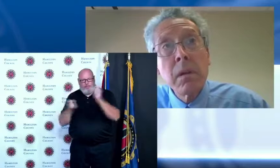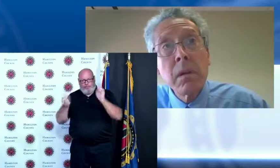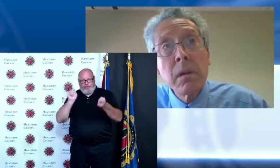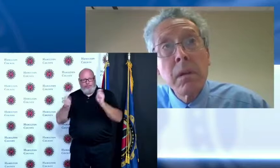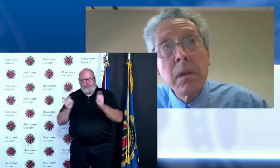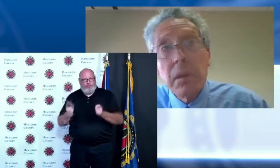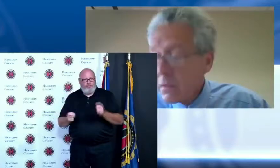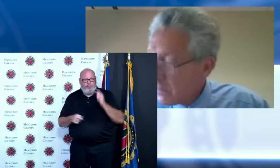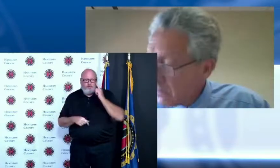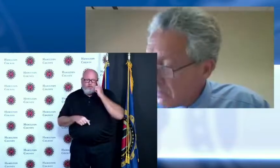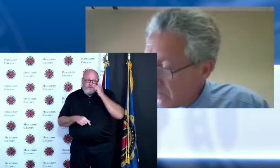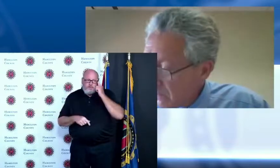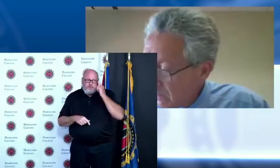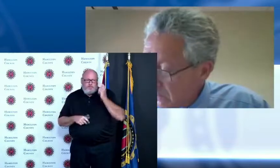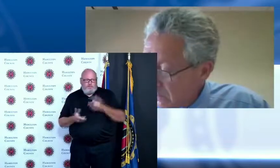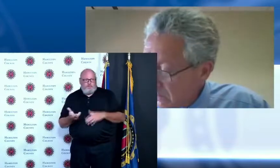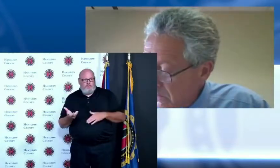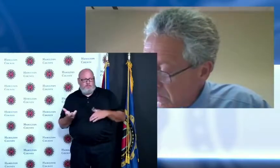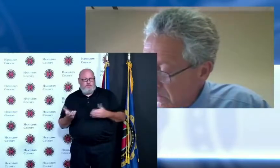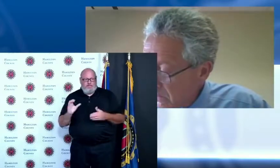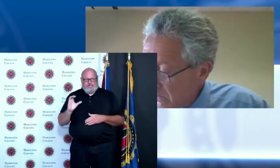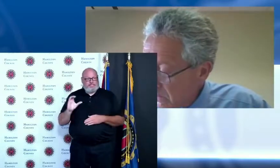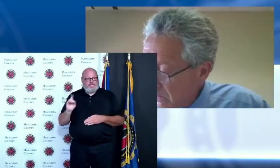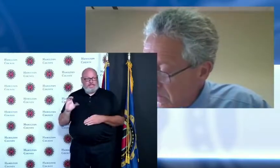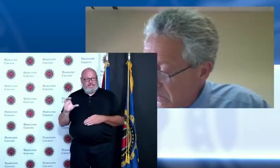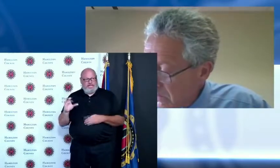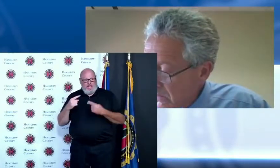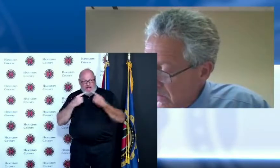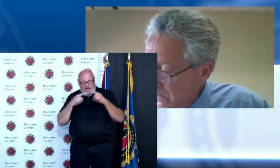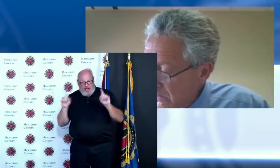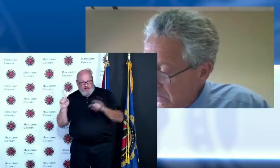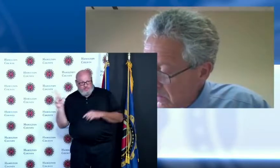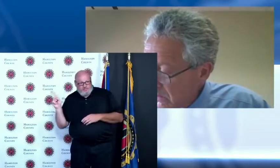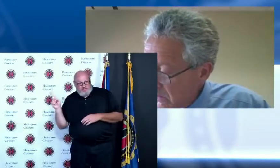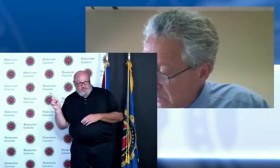the Centers for Disease Control announcement took a little of the thunder away from June 2nd that's